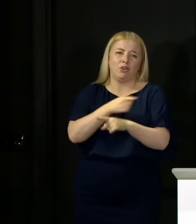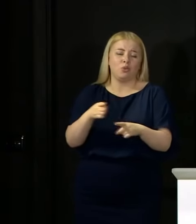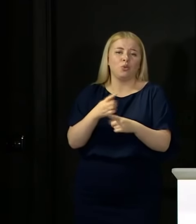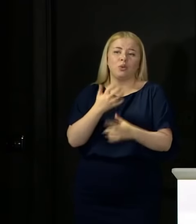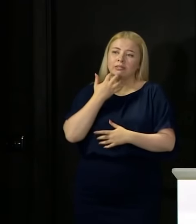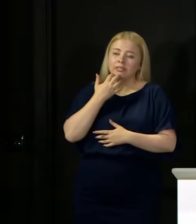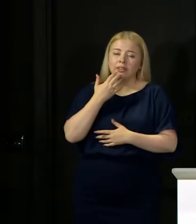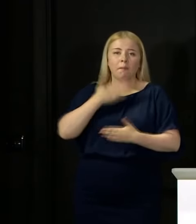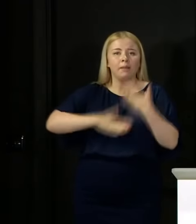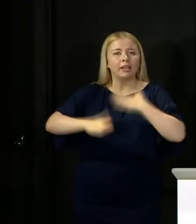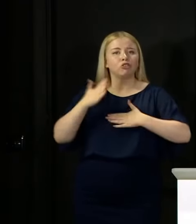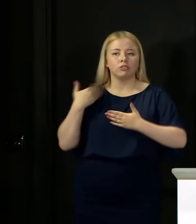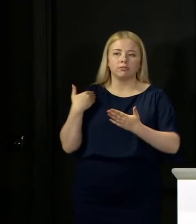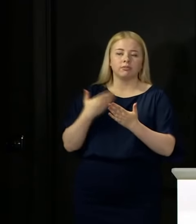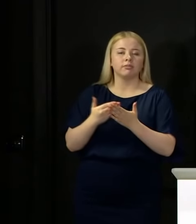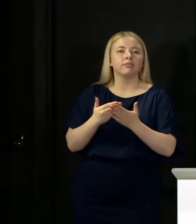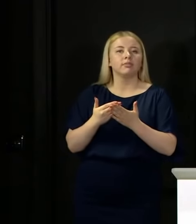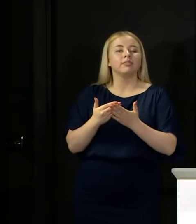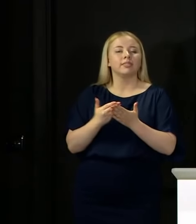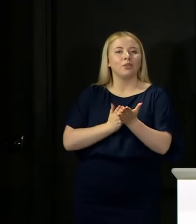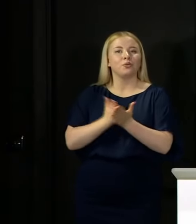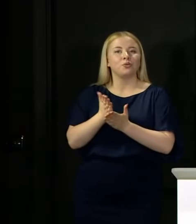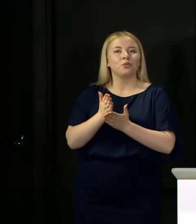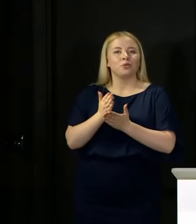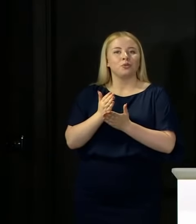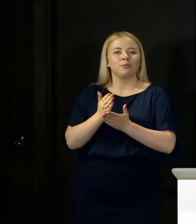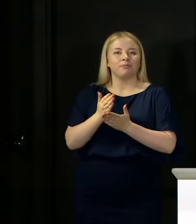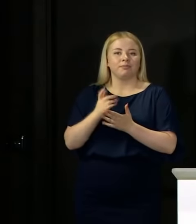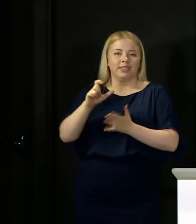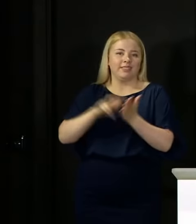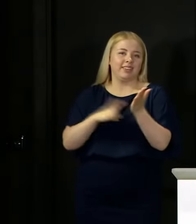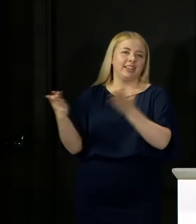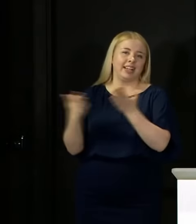patience and forbearance in all of this.